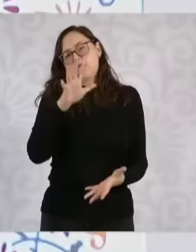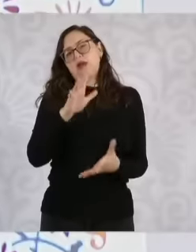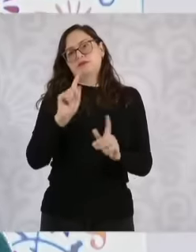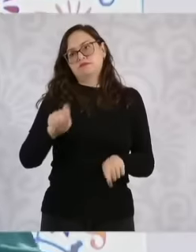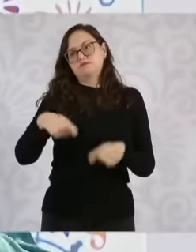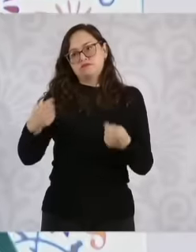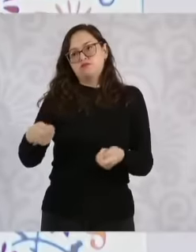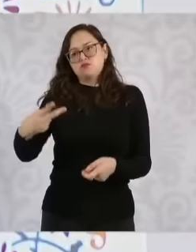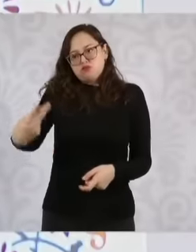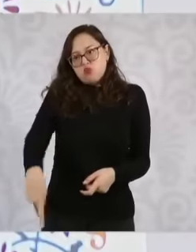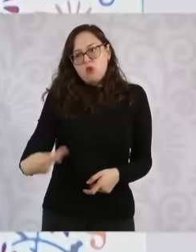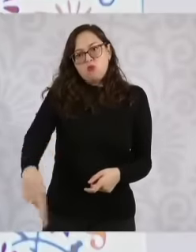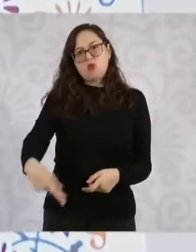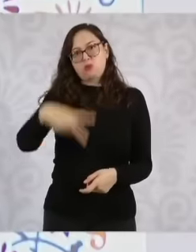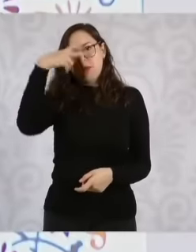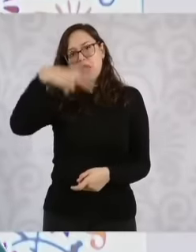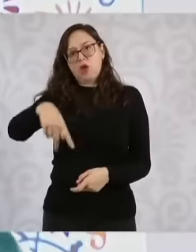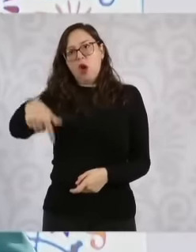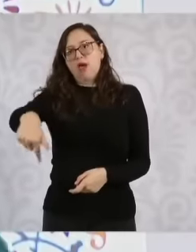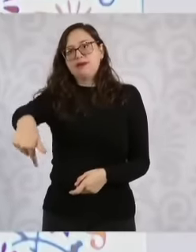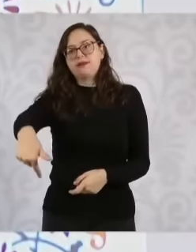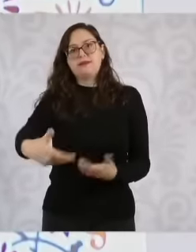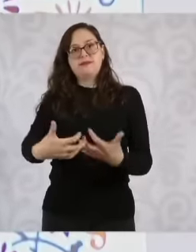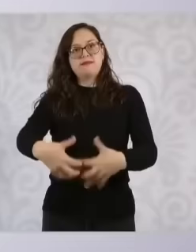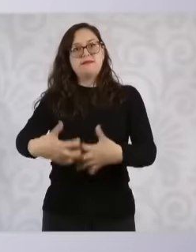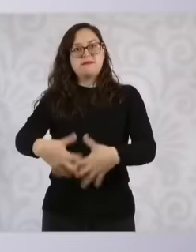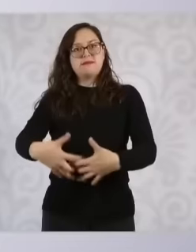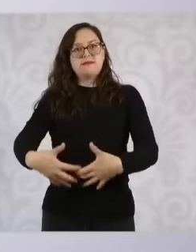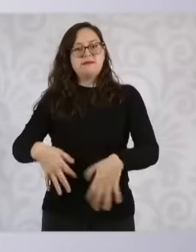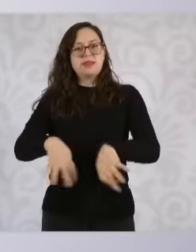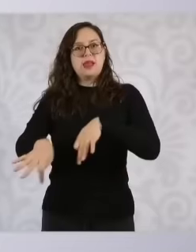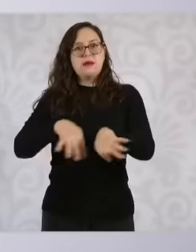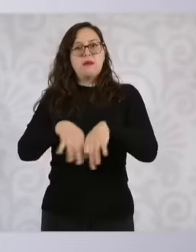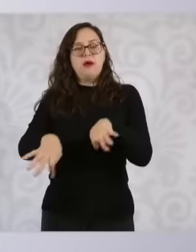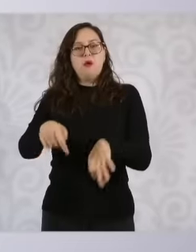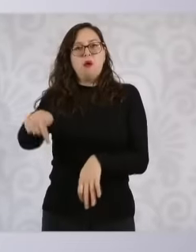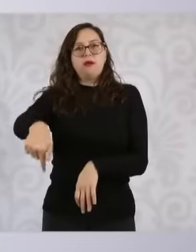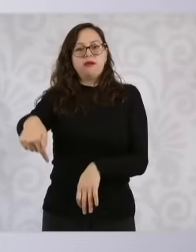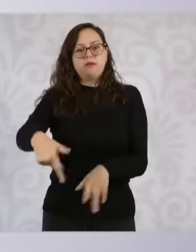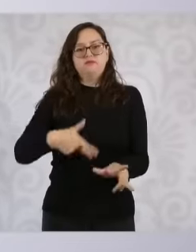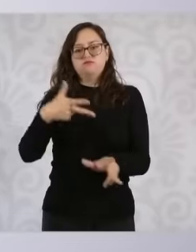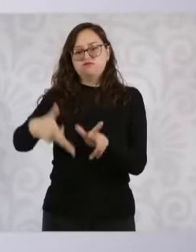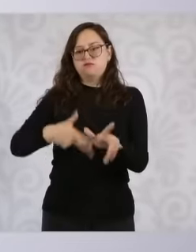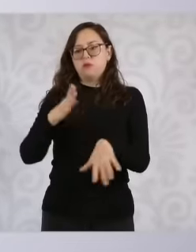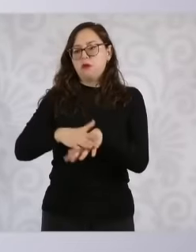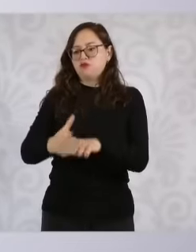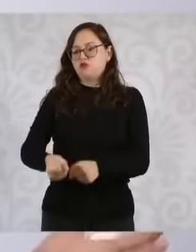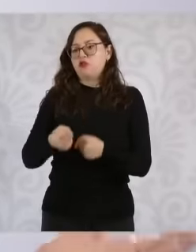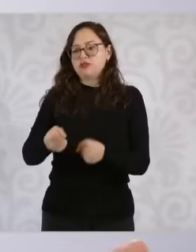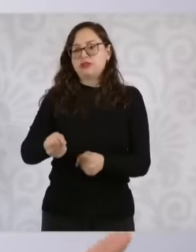Mexico to generate the jobs here strengthen the railway industry in Mexico and at the same